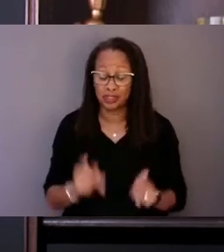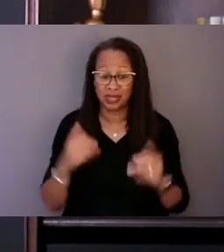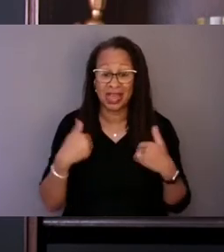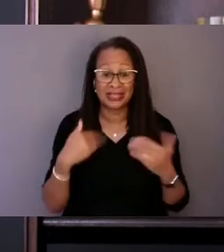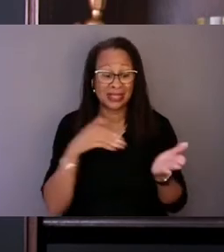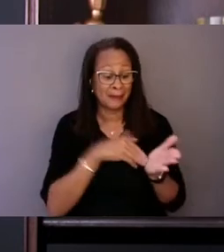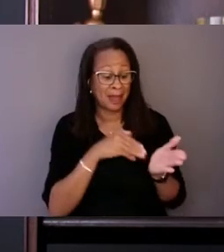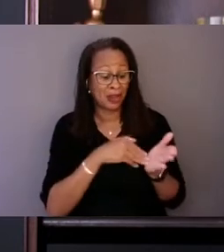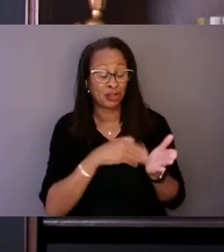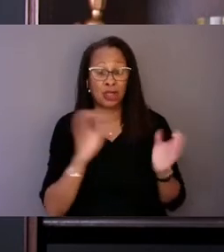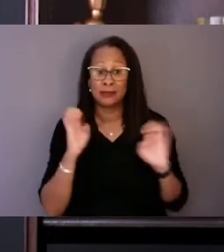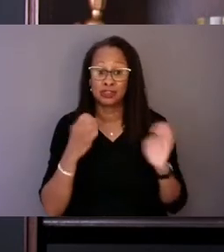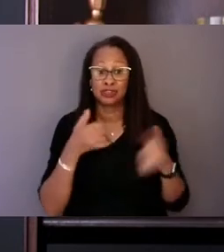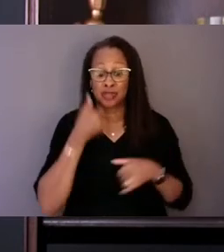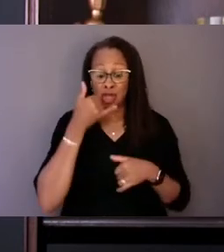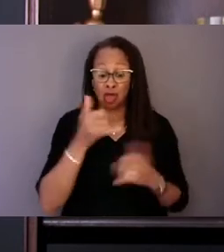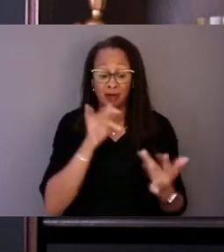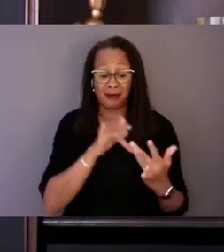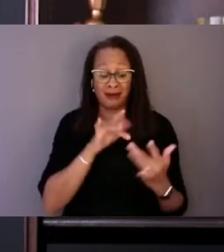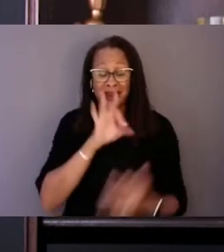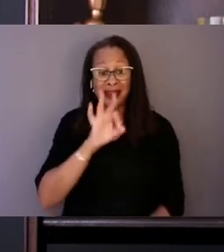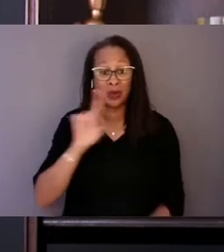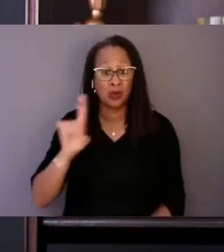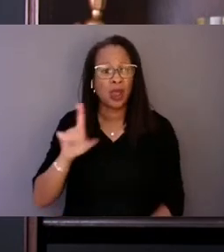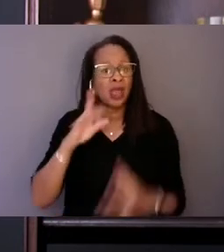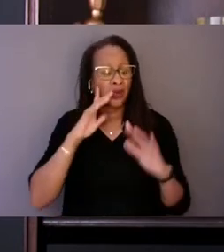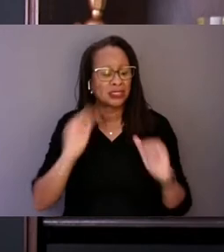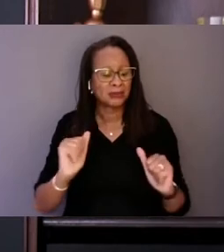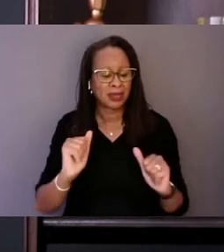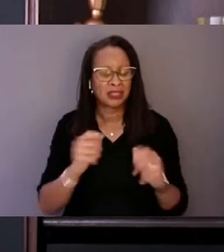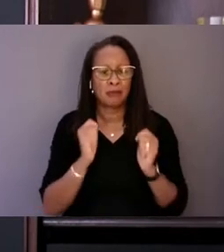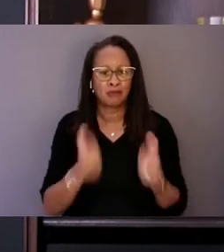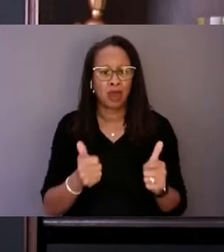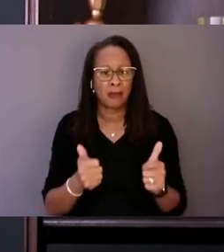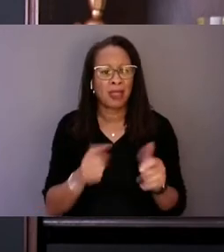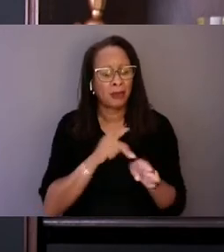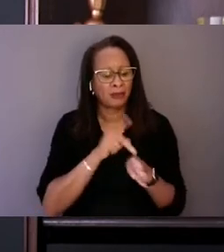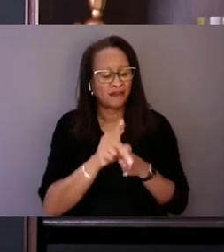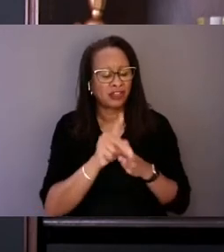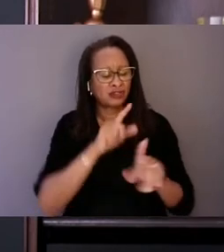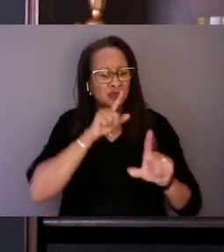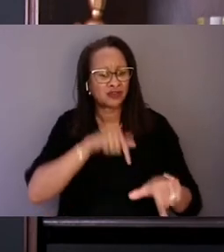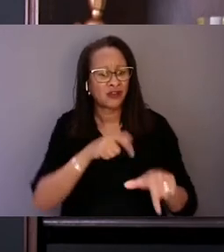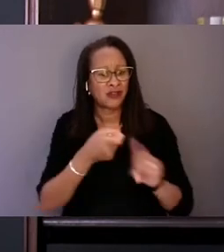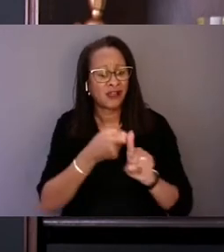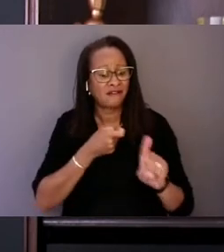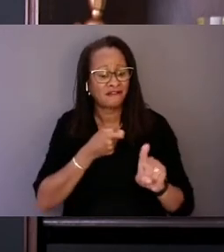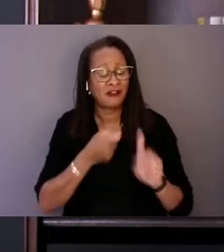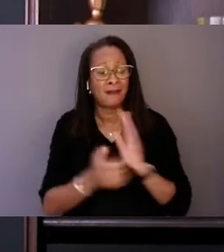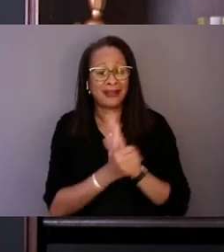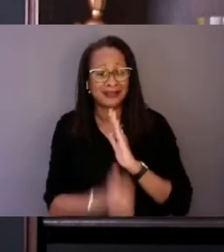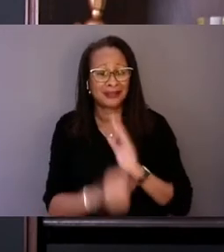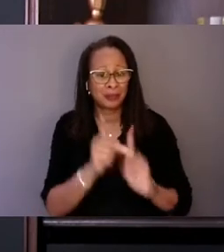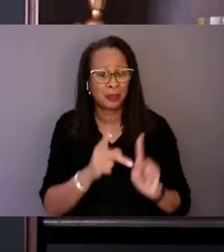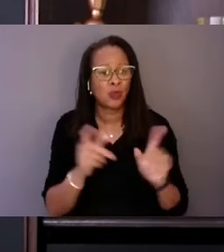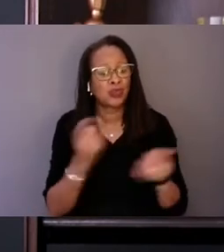we expect a prompt and professional response from experts with appropriate medical training, but this wasn't always the case.